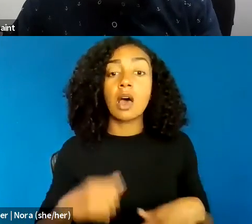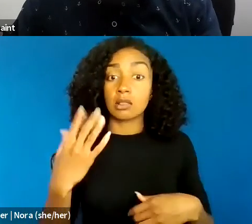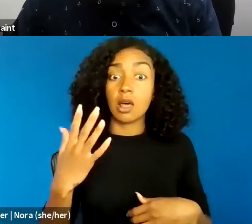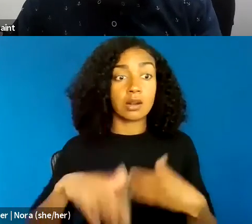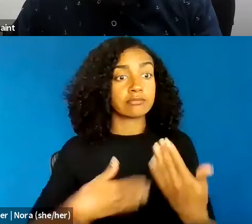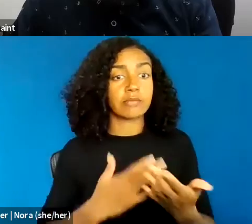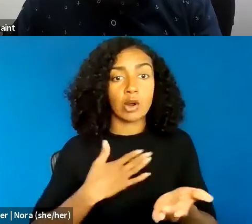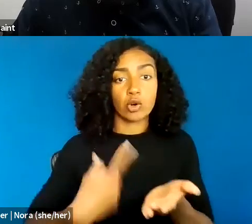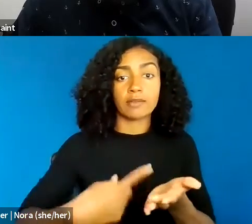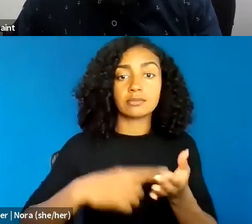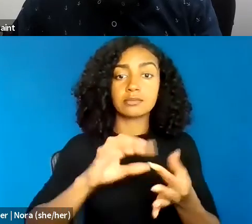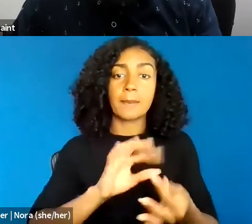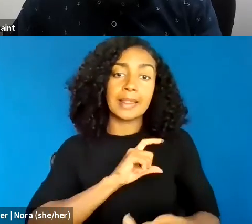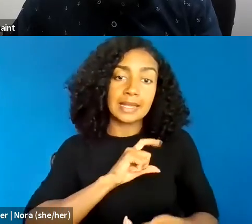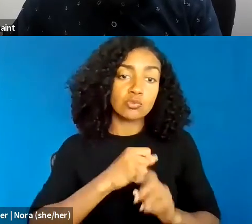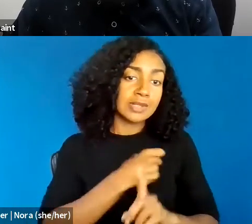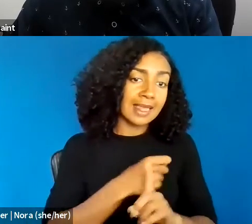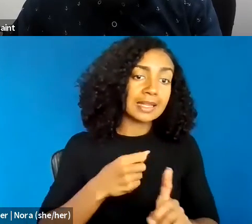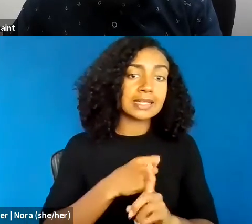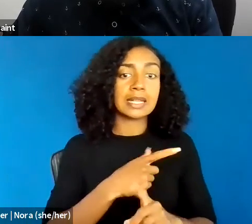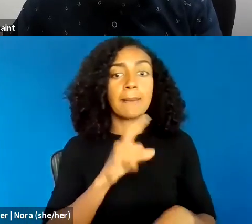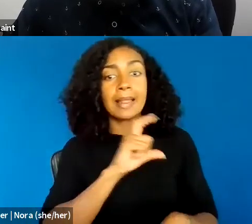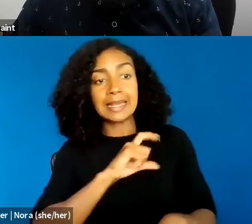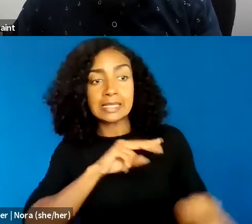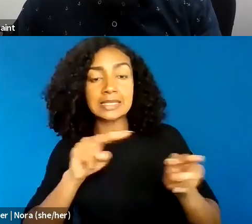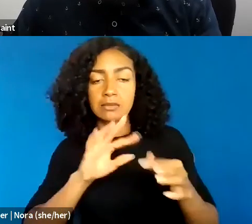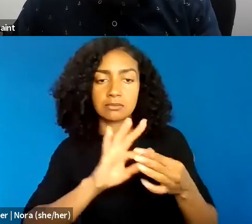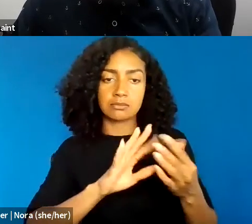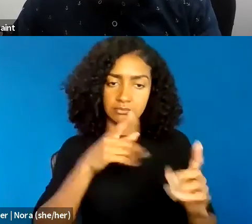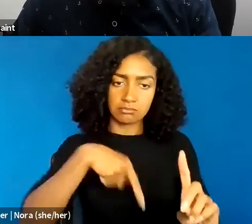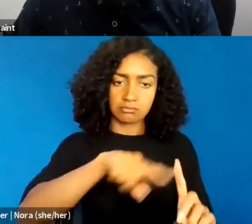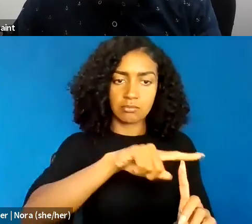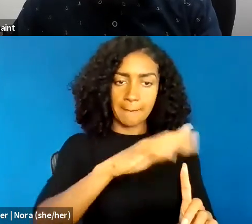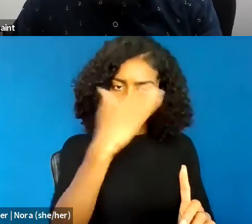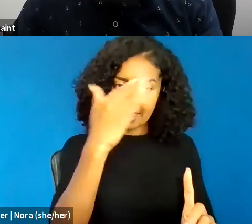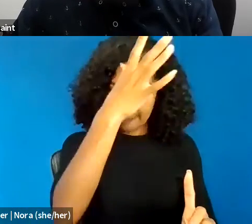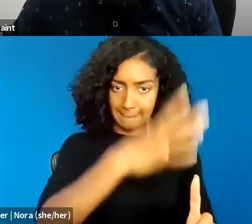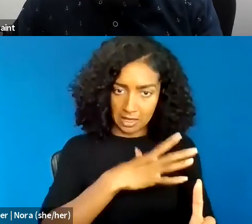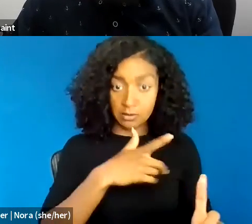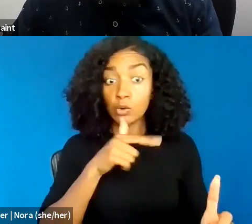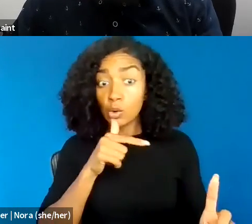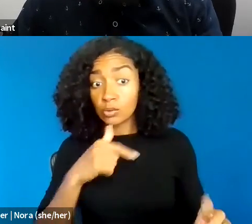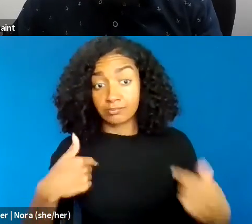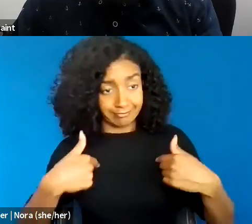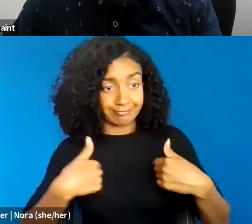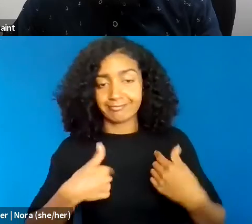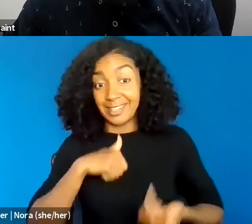And as someone who is not a man, and for others who aren't men in the room, I'm interested in hearing about how both of you thought about other genders